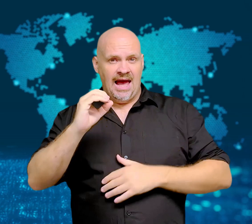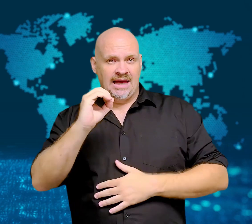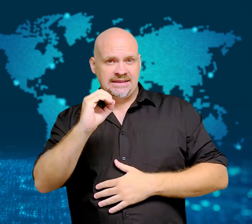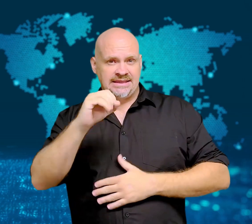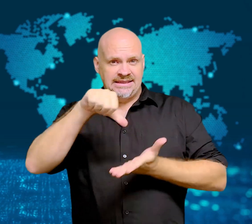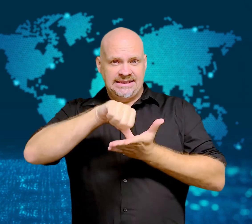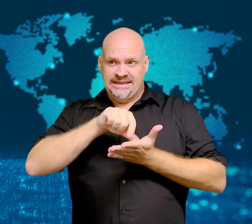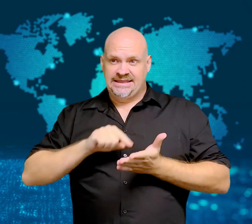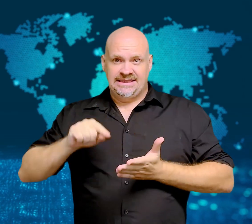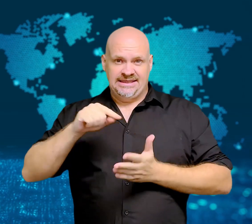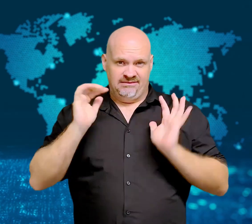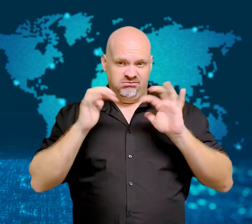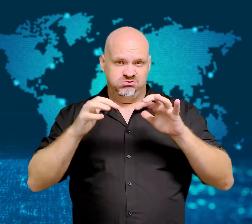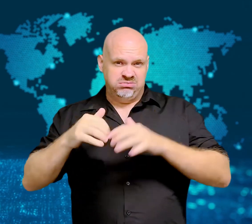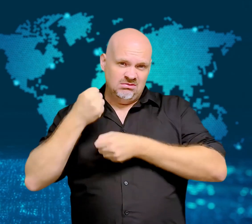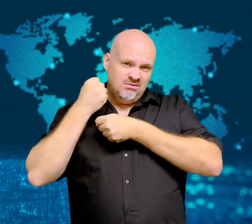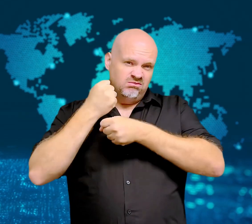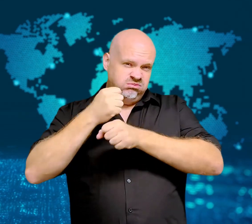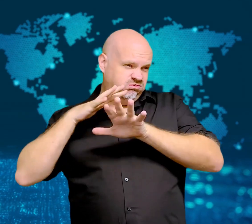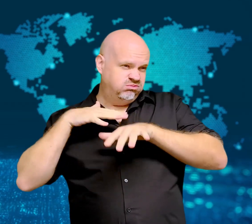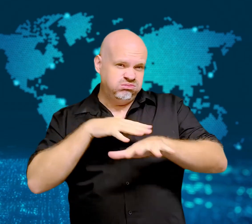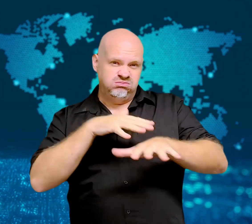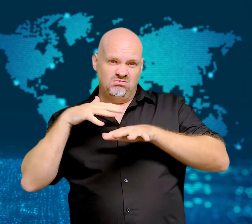throughout 80 cities in Iran.